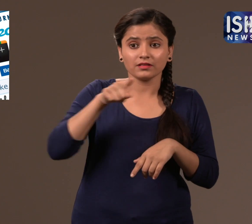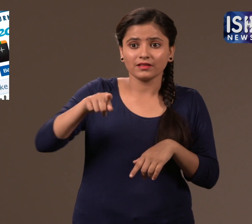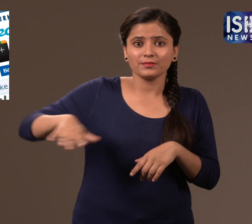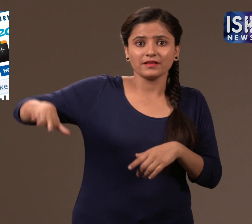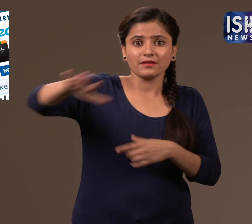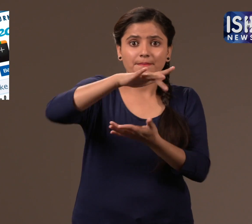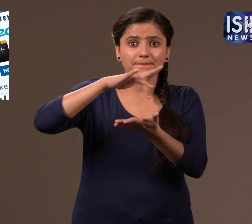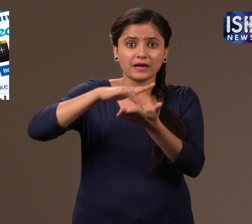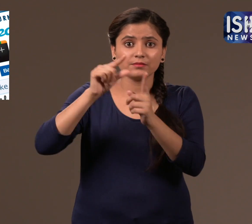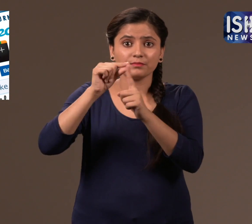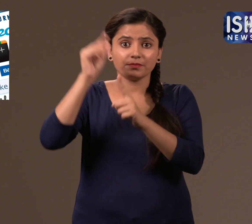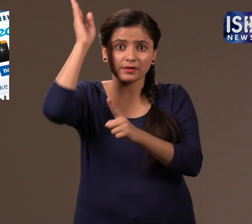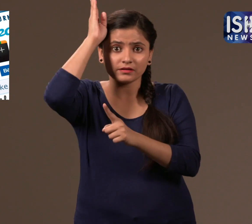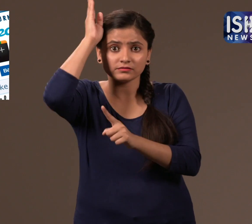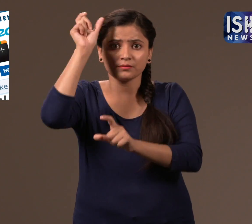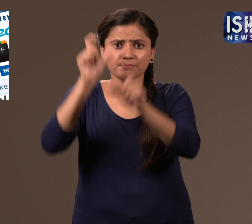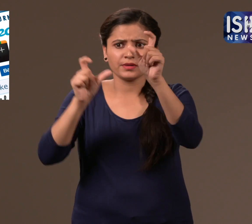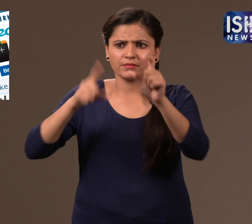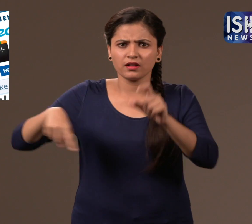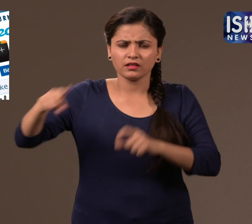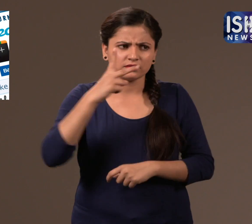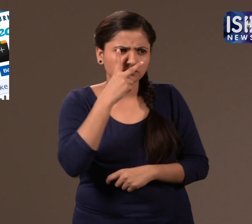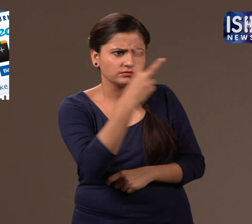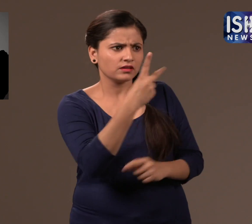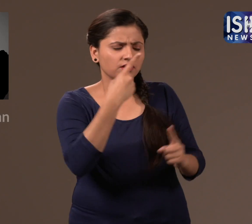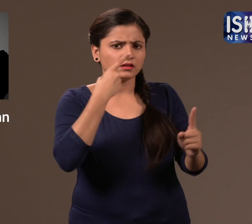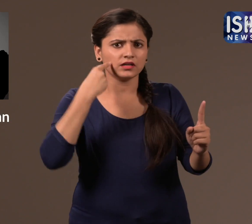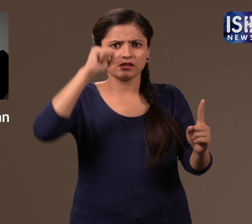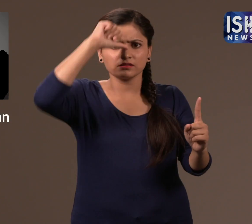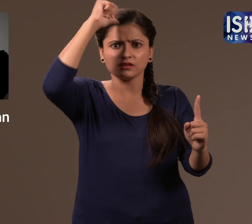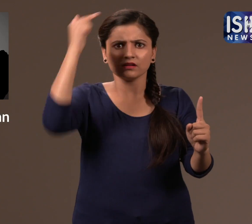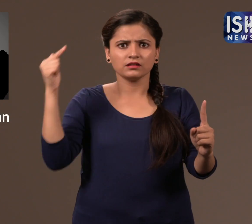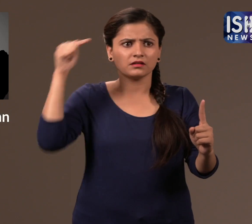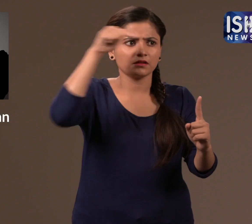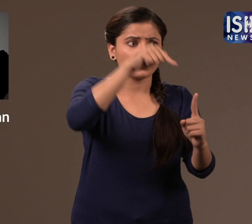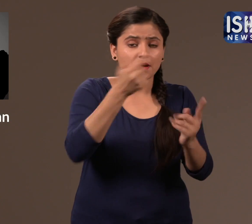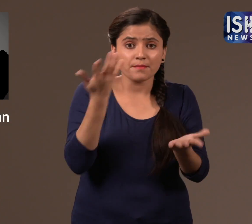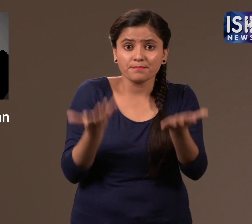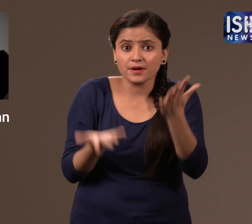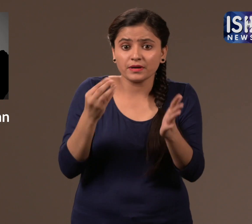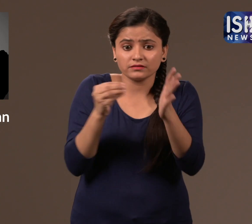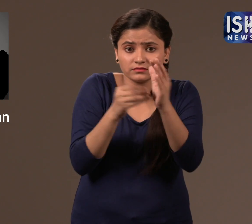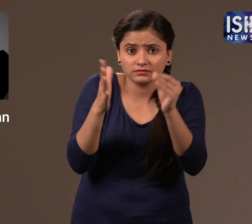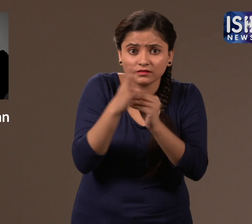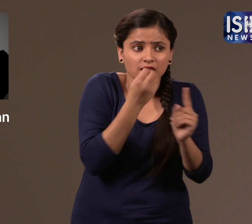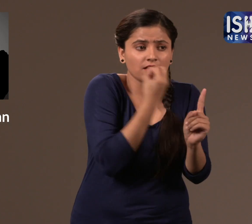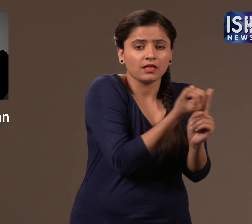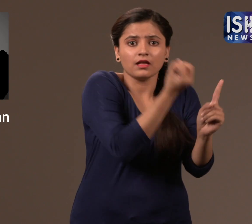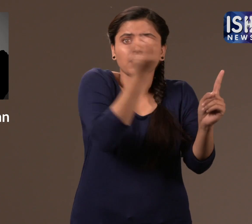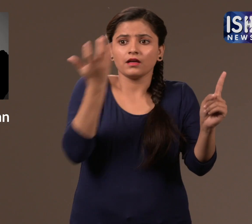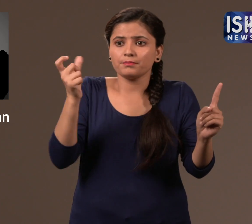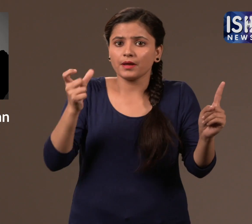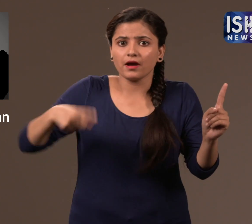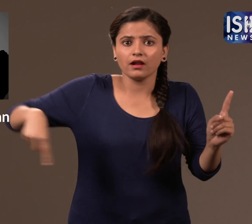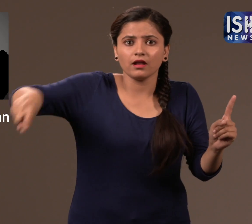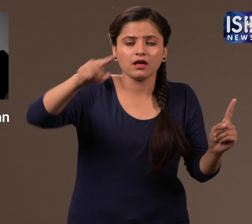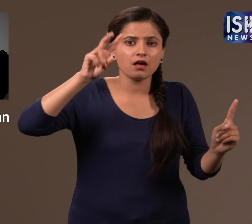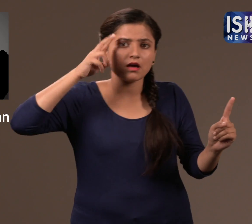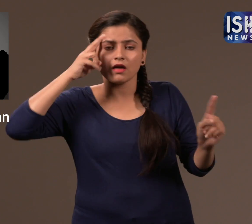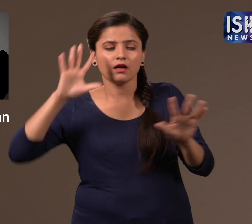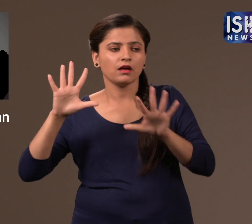The Pakistani authorities saw the Indian guy and suspected him as a spy.